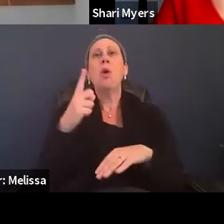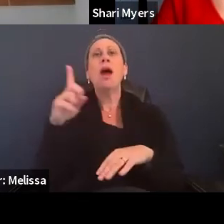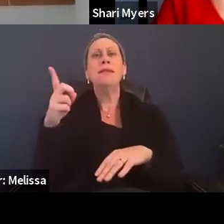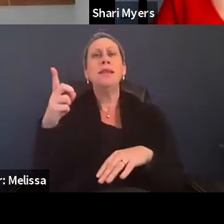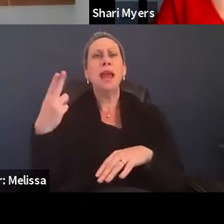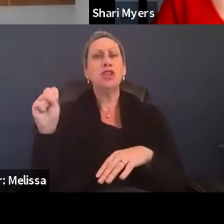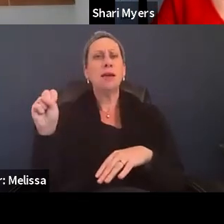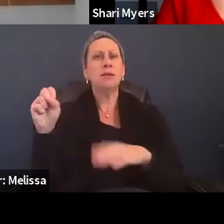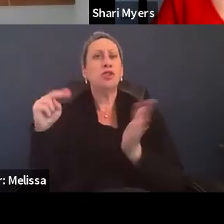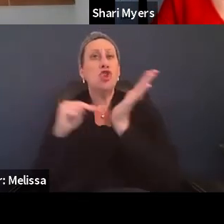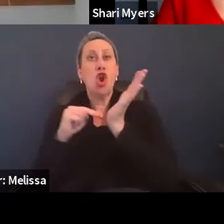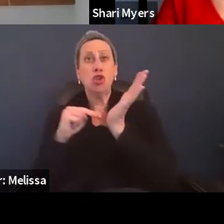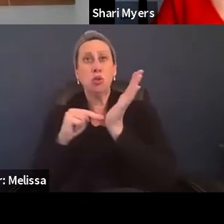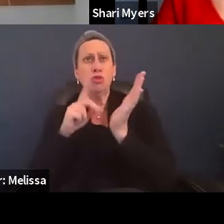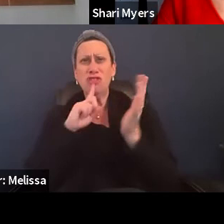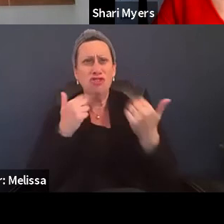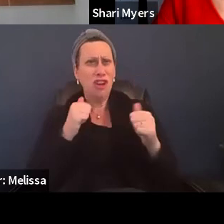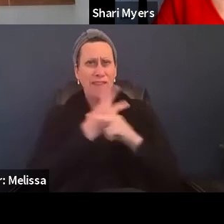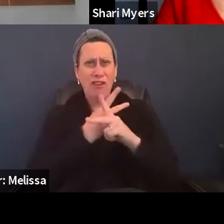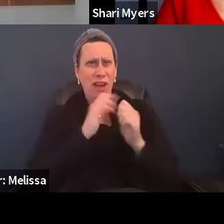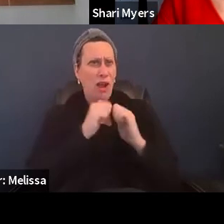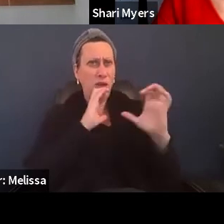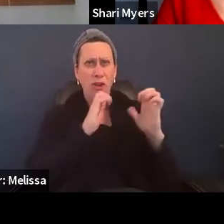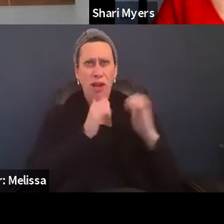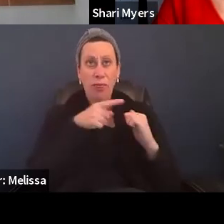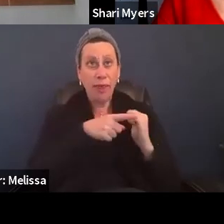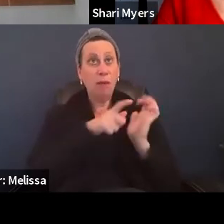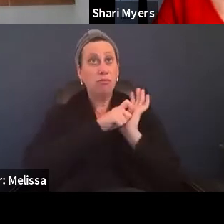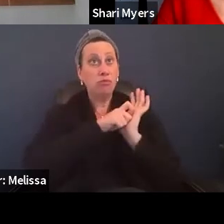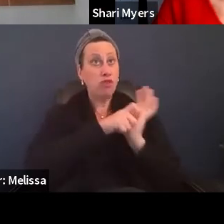was really just trying to find a way to communicate with him writing on paper wasn't working.